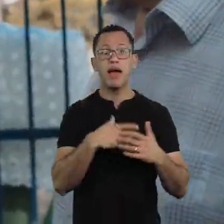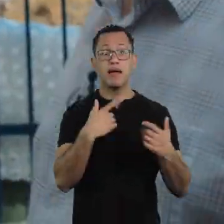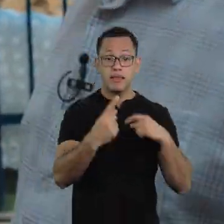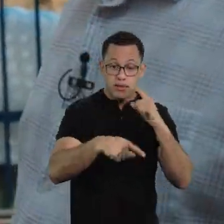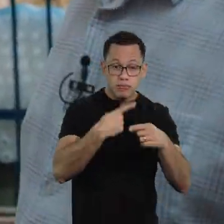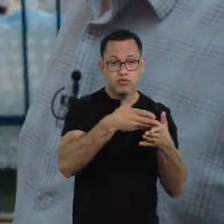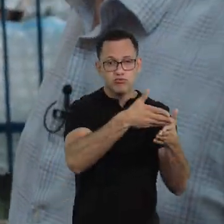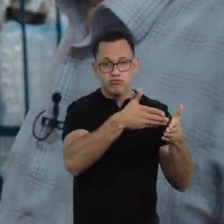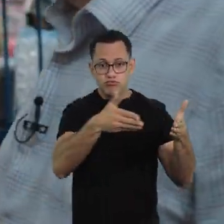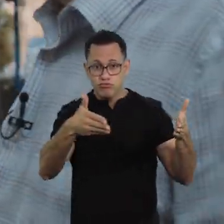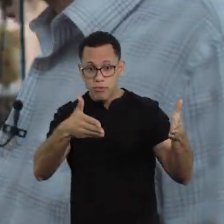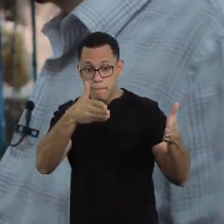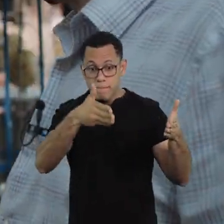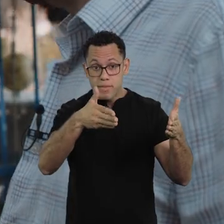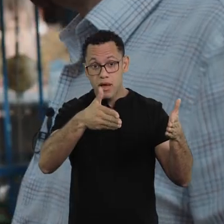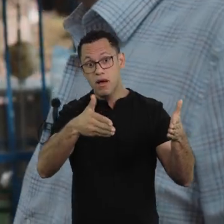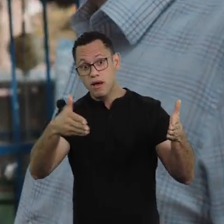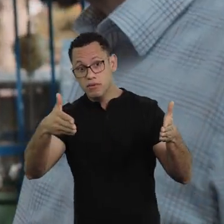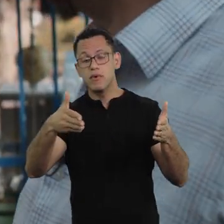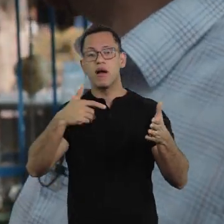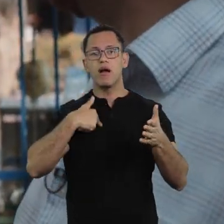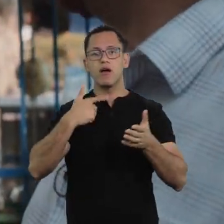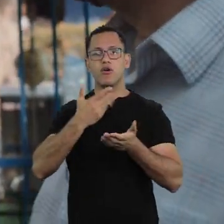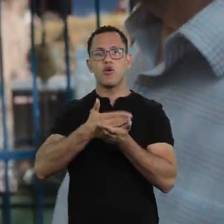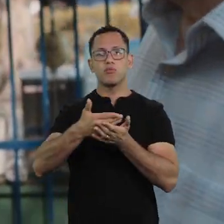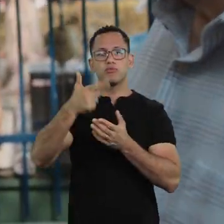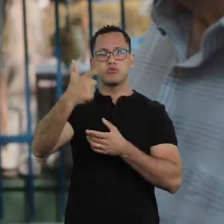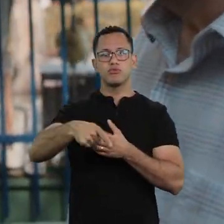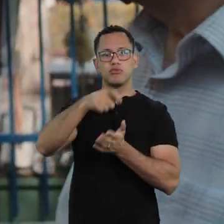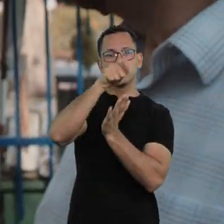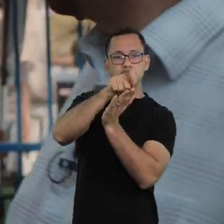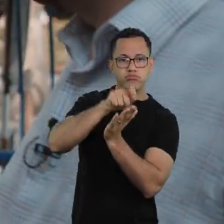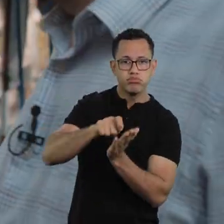In the middle of the pandemic I was able to resume it, but it was...